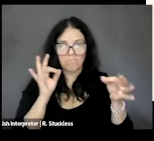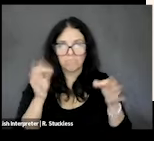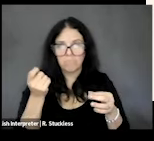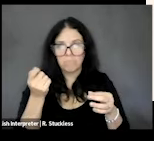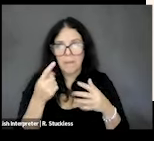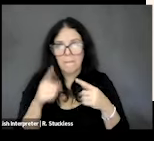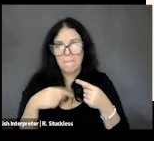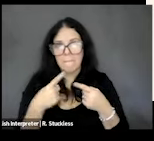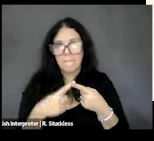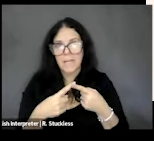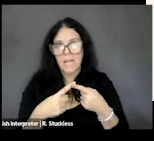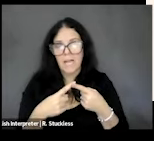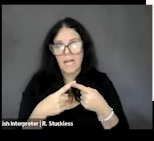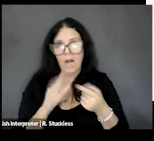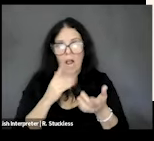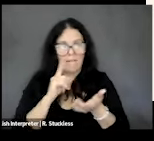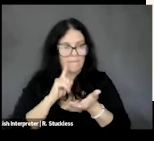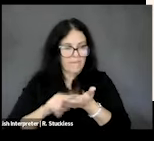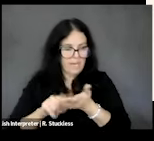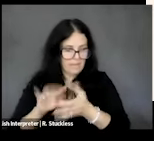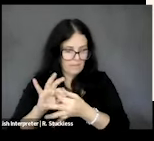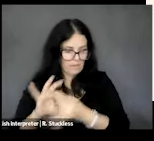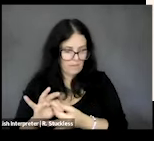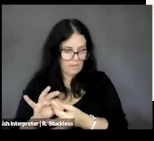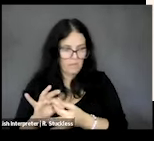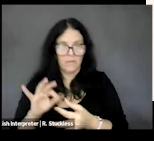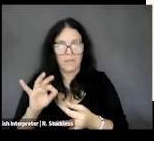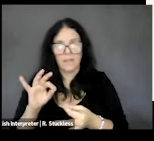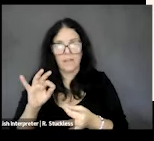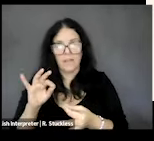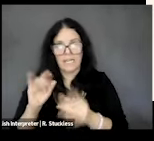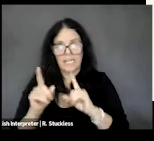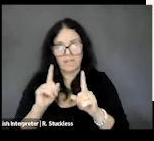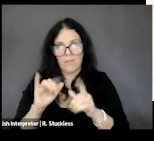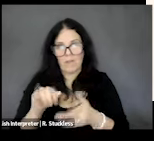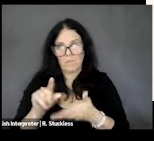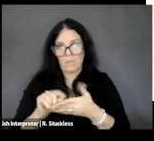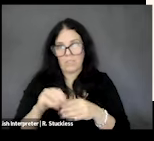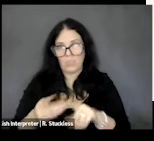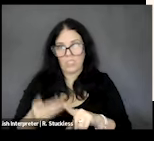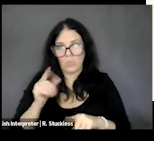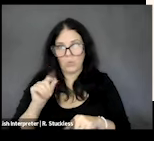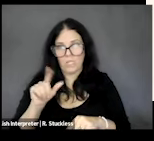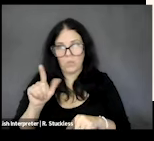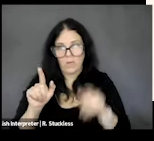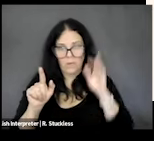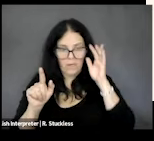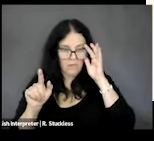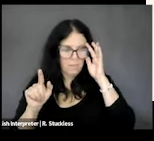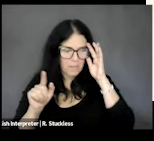the findings of a scoping review that was published in in 2021, and just some updates on